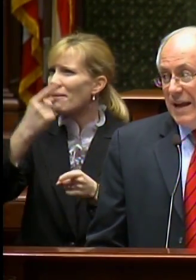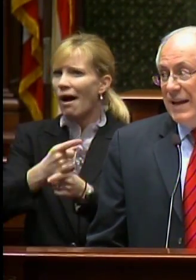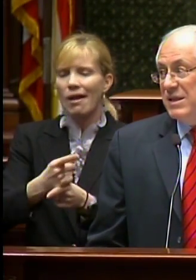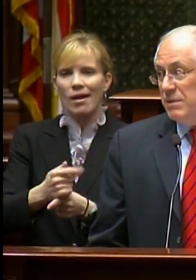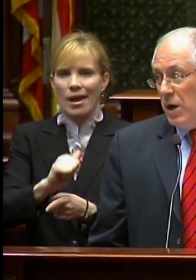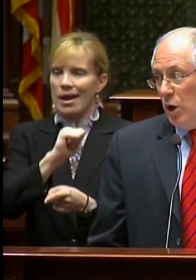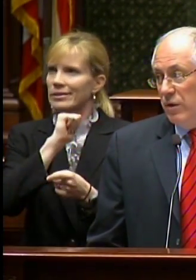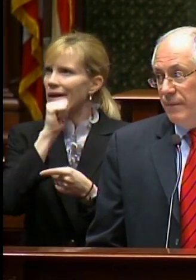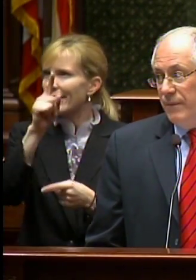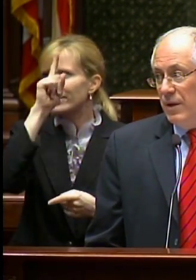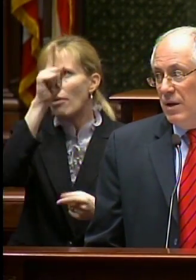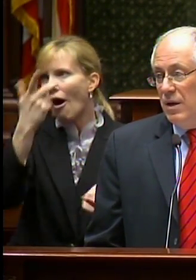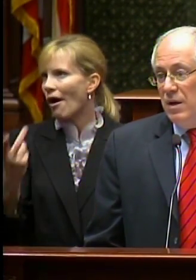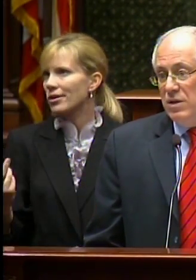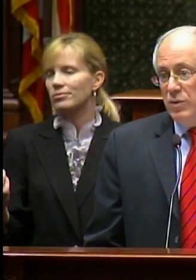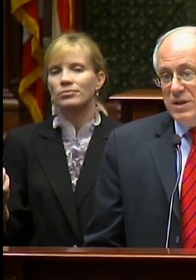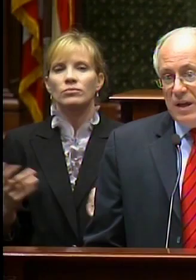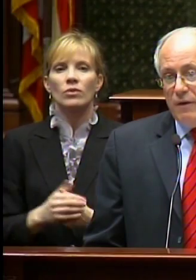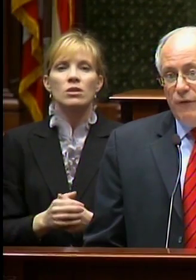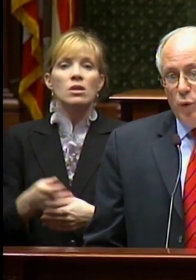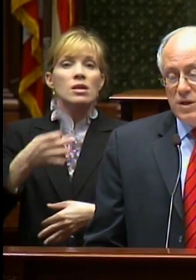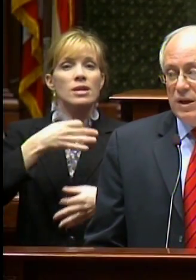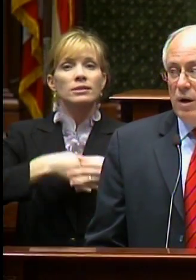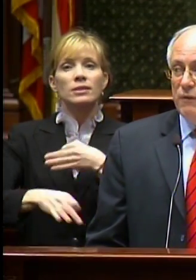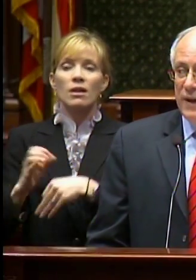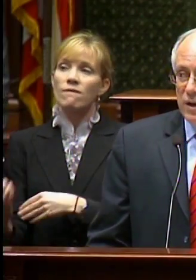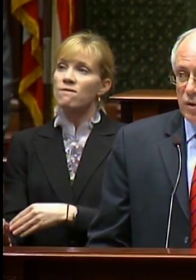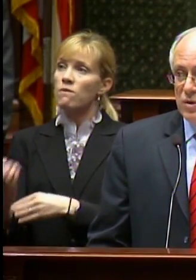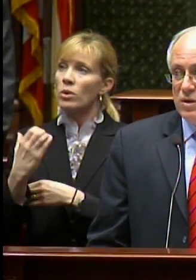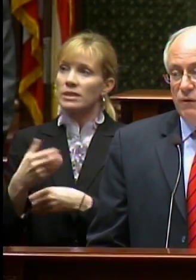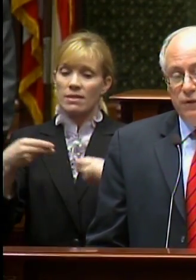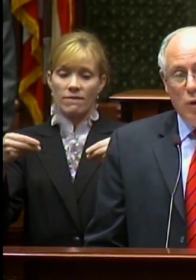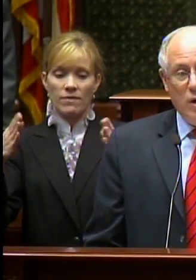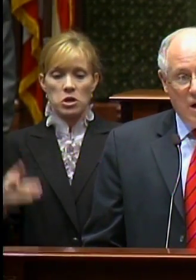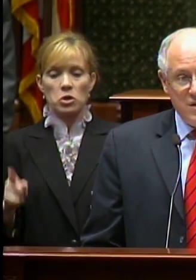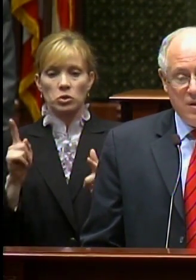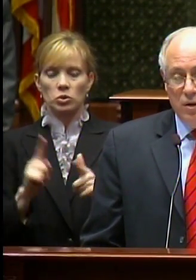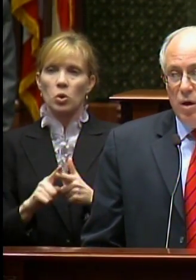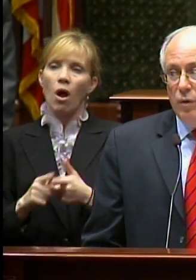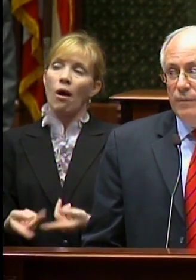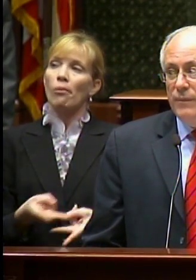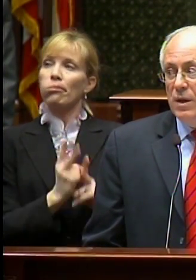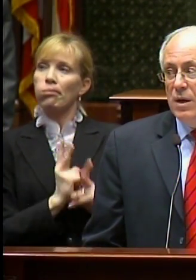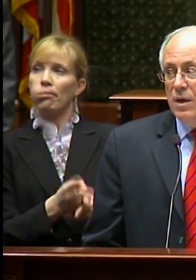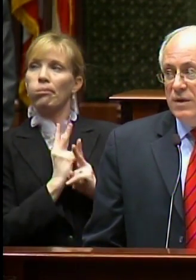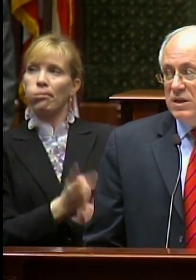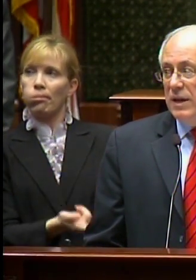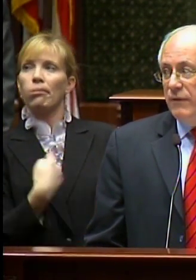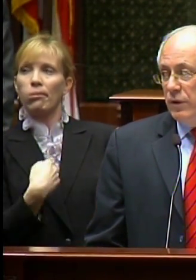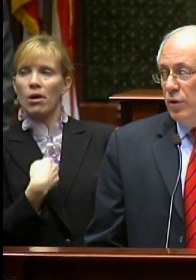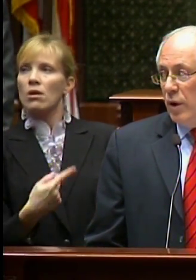not smart. So instead of forcing our vendors to float us a loan, the State of Illinois